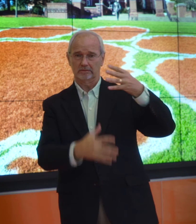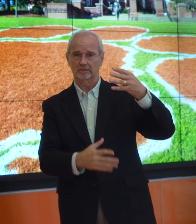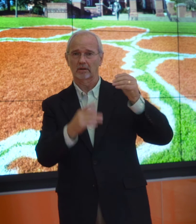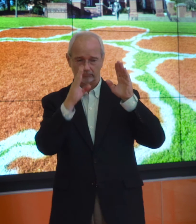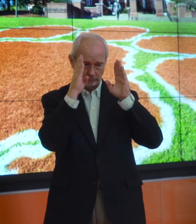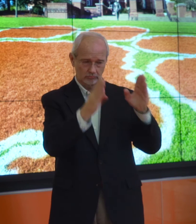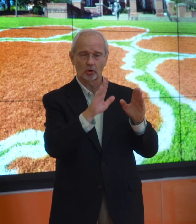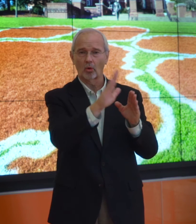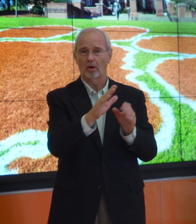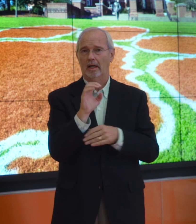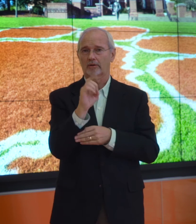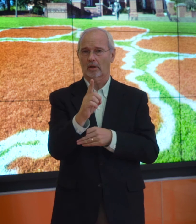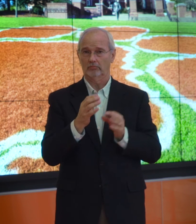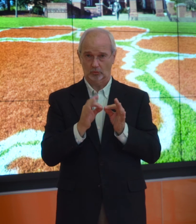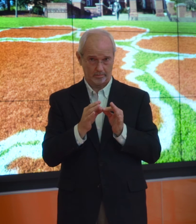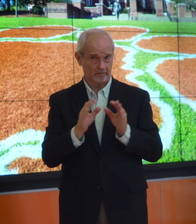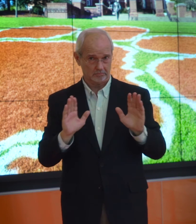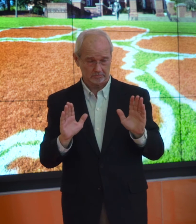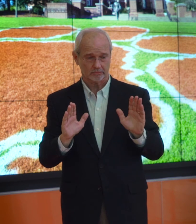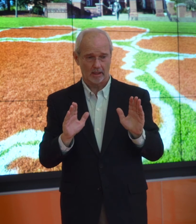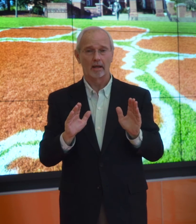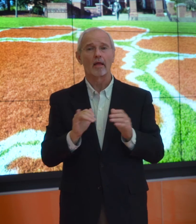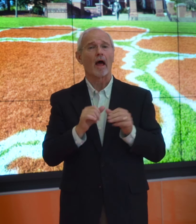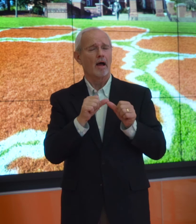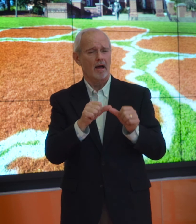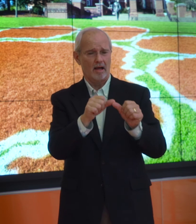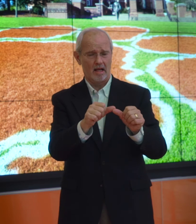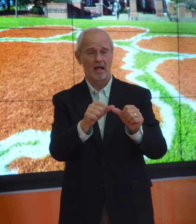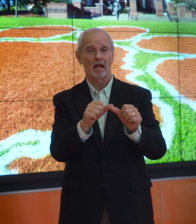The focus was educational interpreting field. In 2011